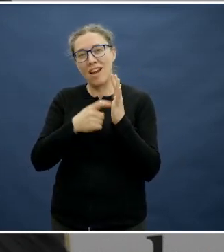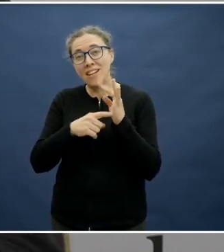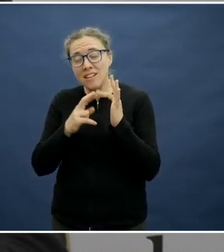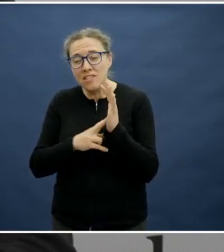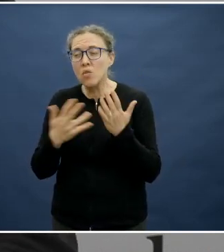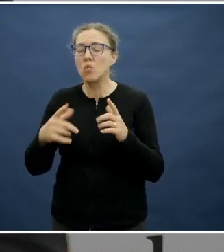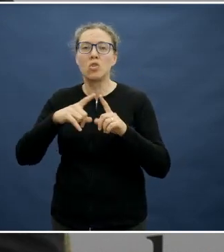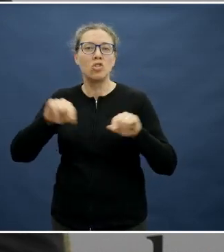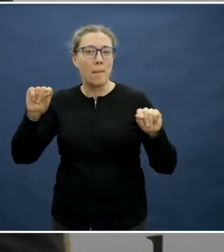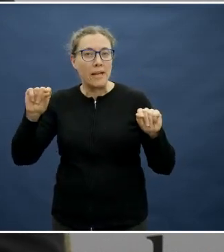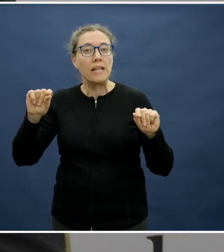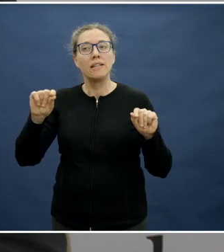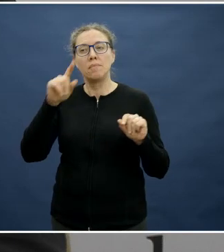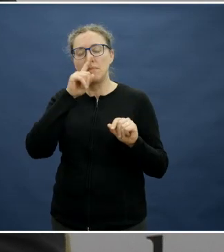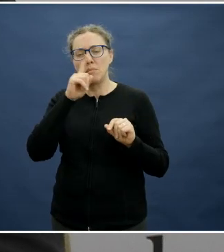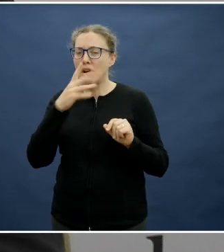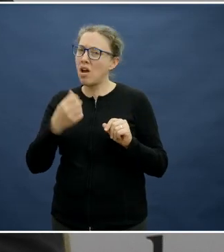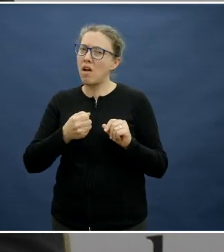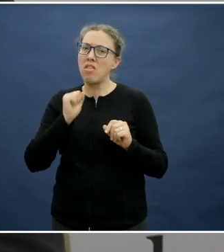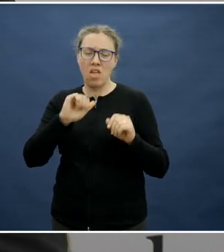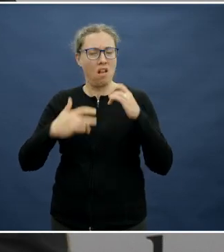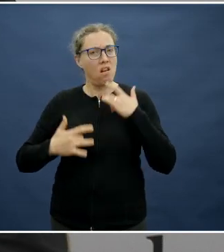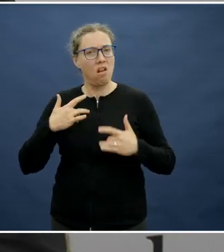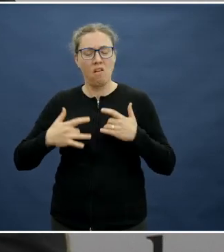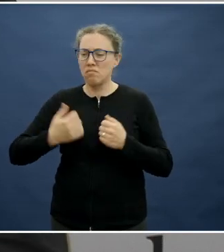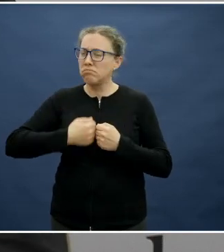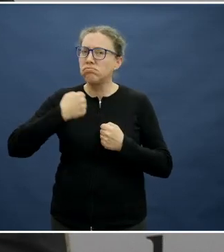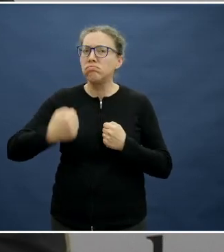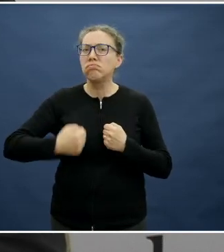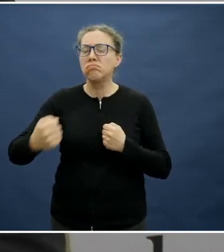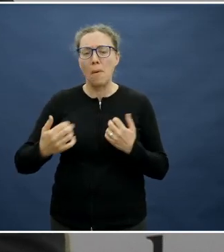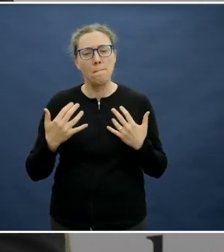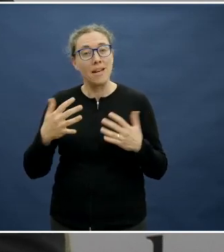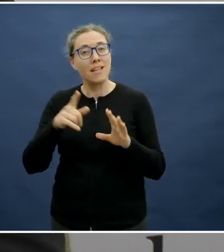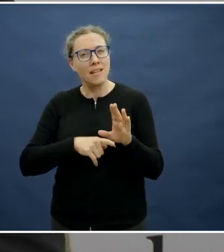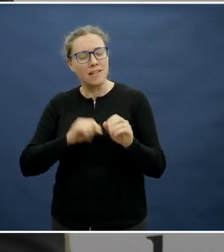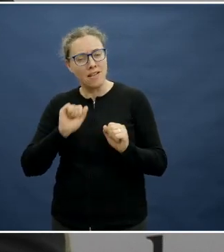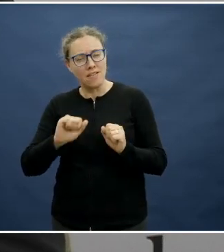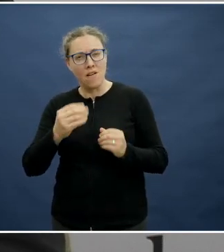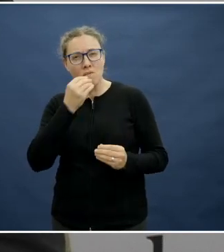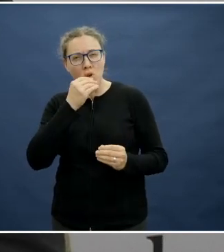healthiest and longest living populations in the world with such an incredible food culture.